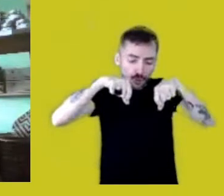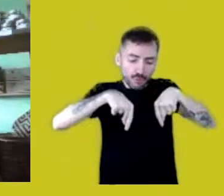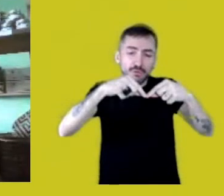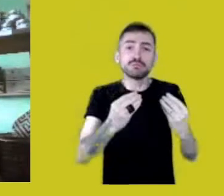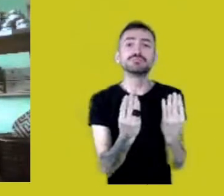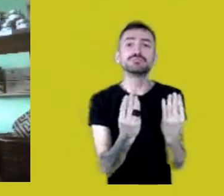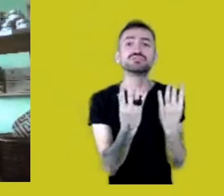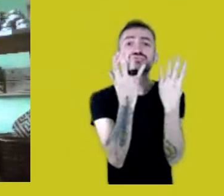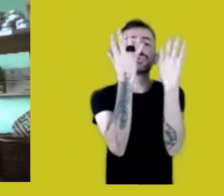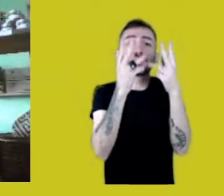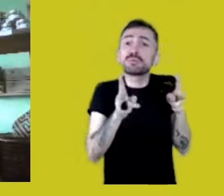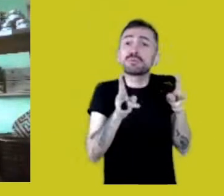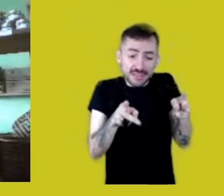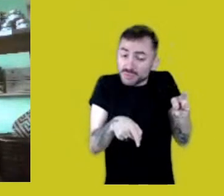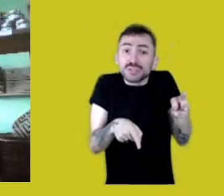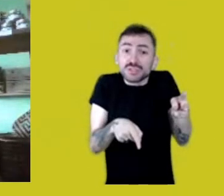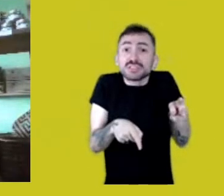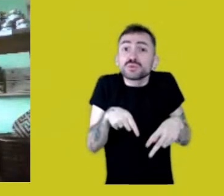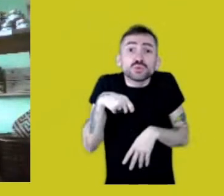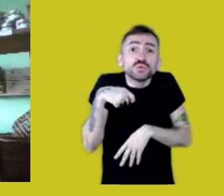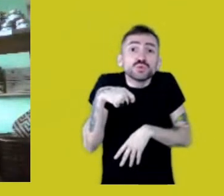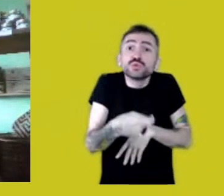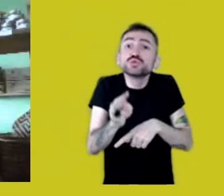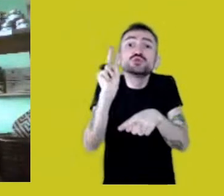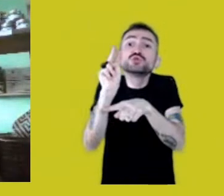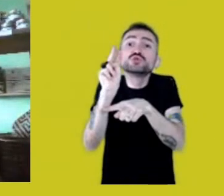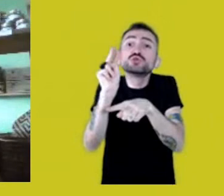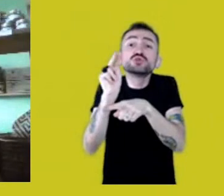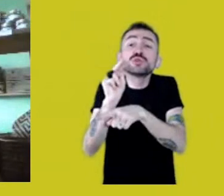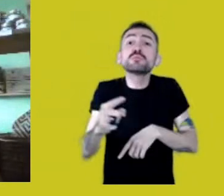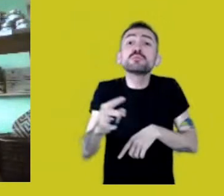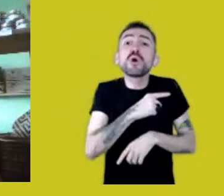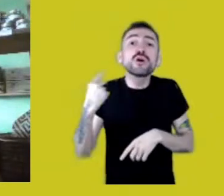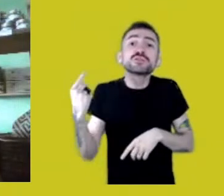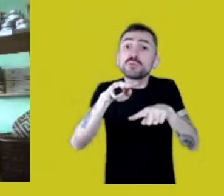that are grown on Native territories,